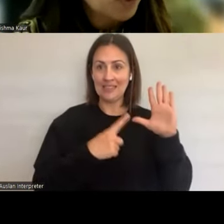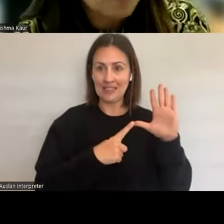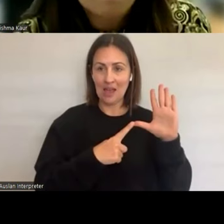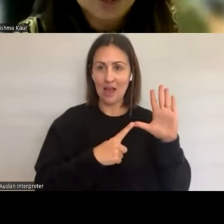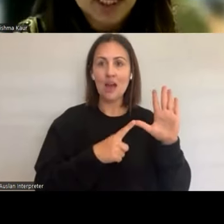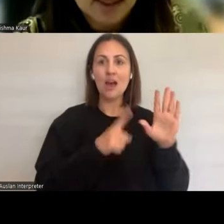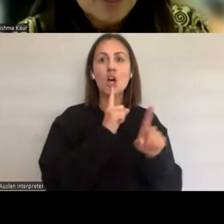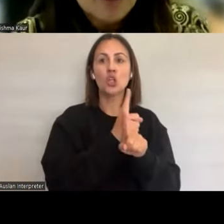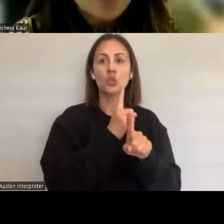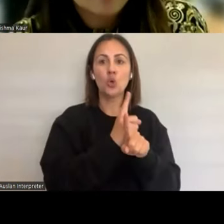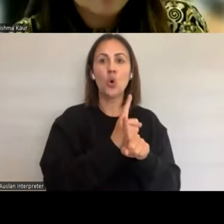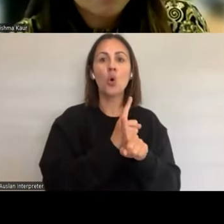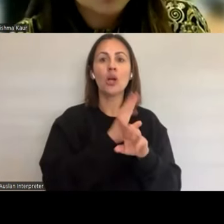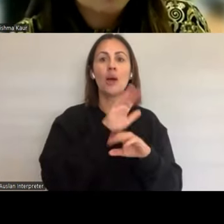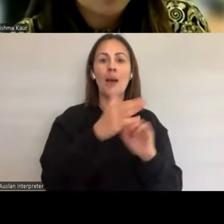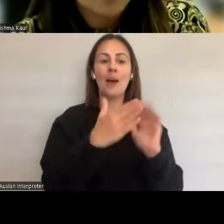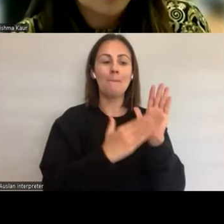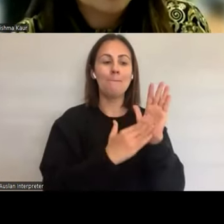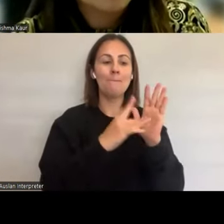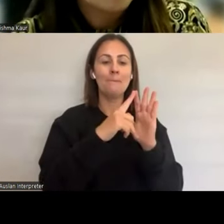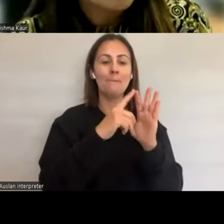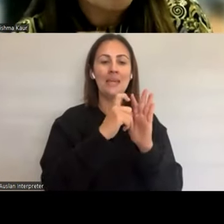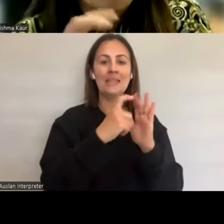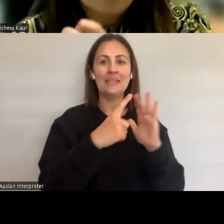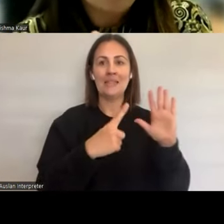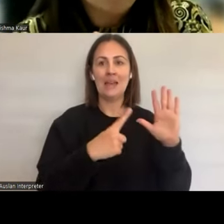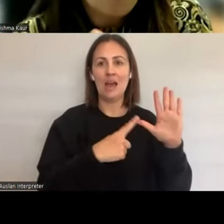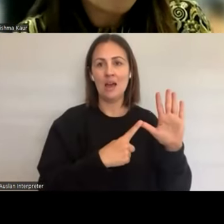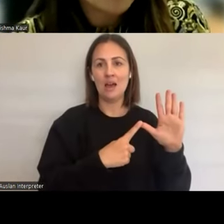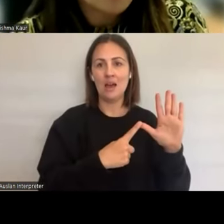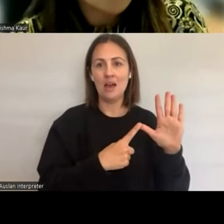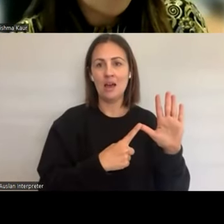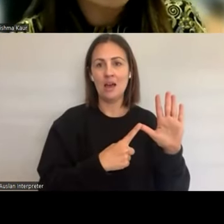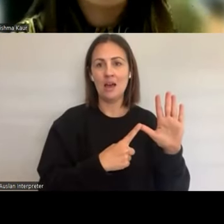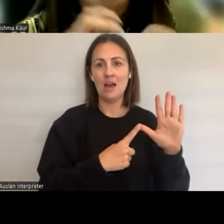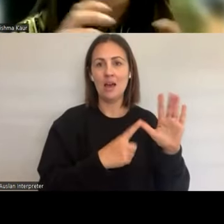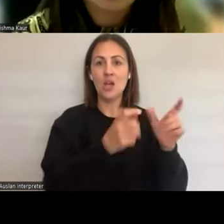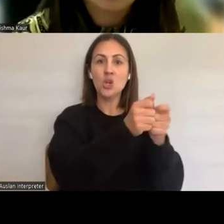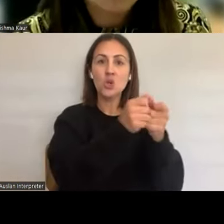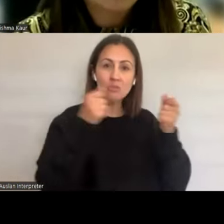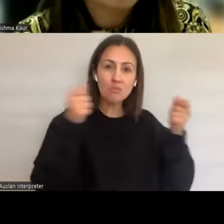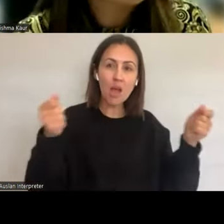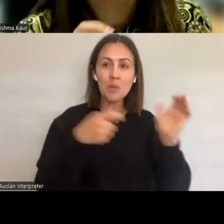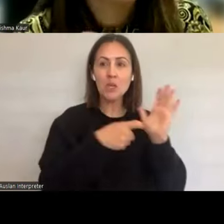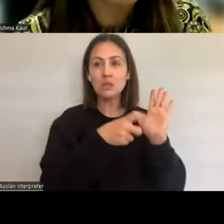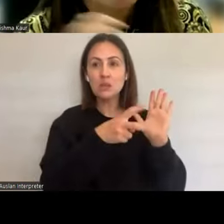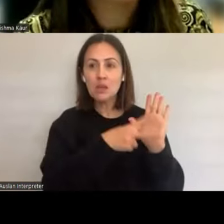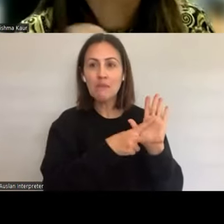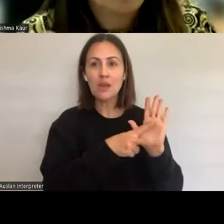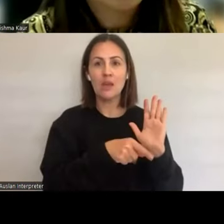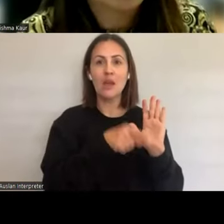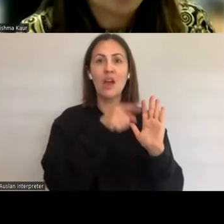the media.I think the media plays a big role in not positive, not creating a positive attitude